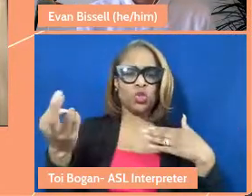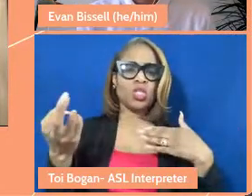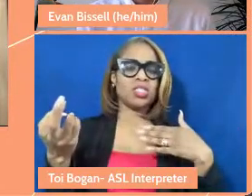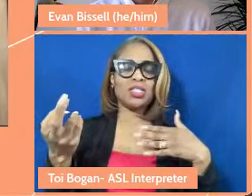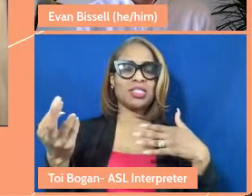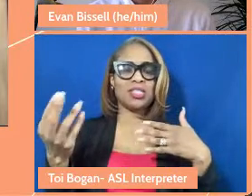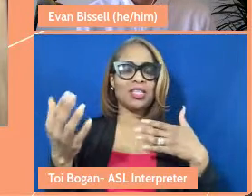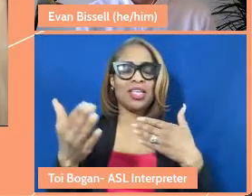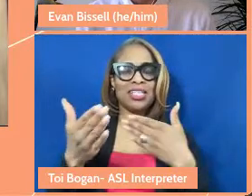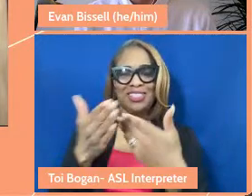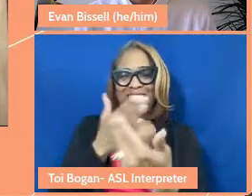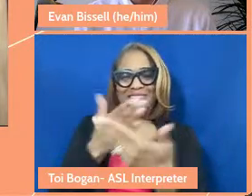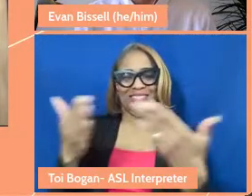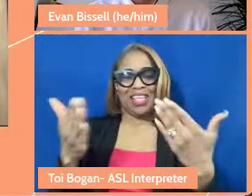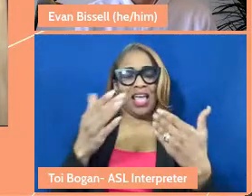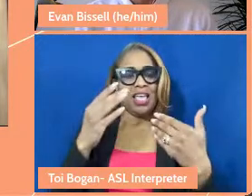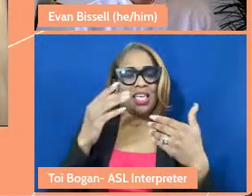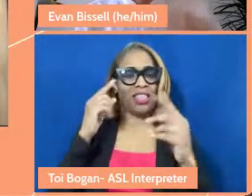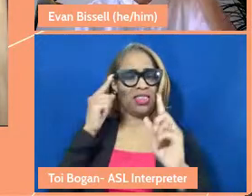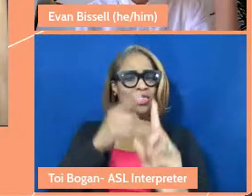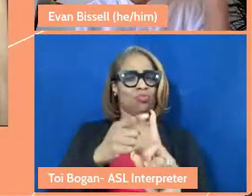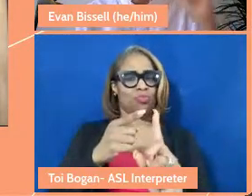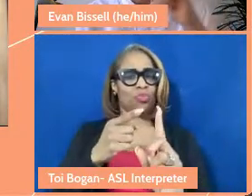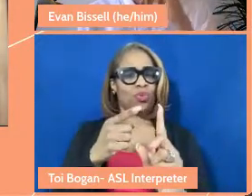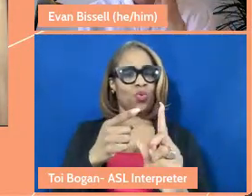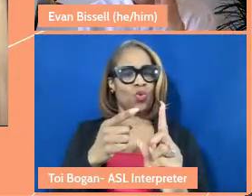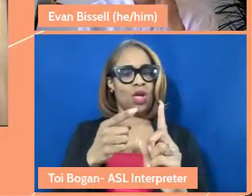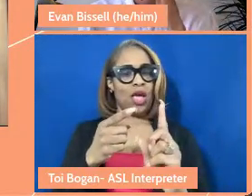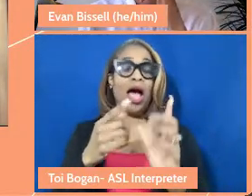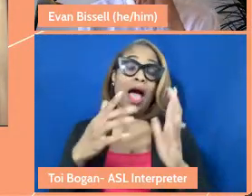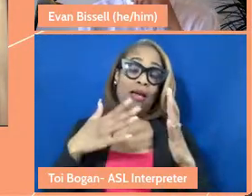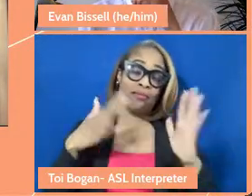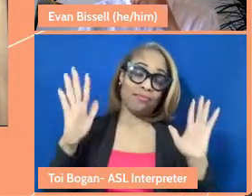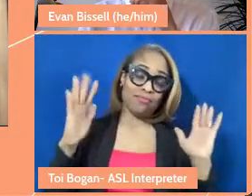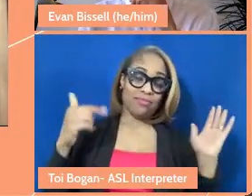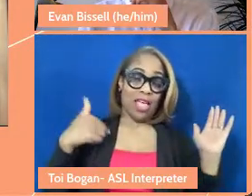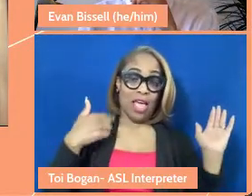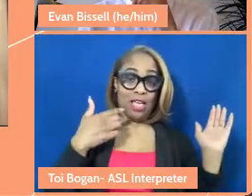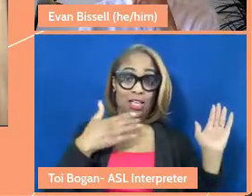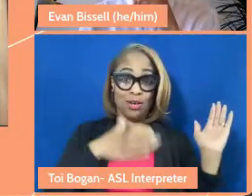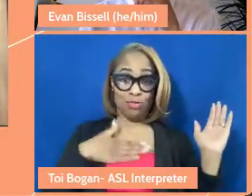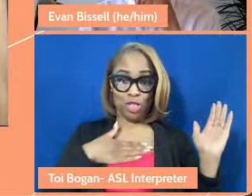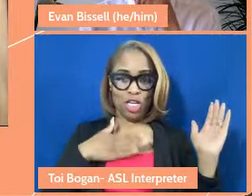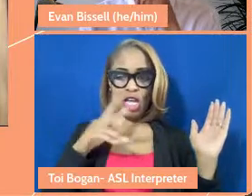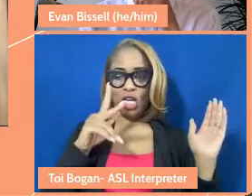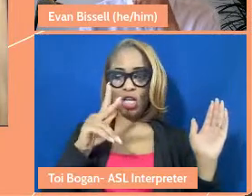I think this issue of like ... And I also appreciate that Kristina said, "Oh, mutual aid,